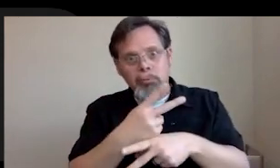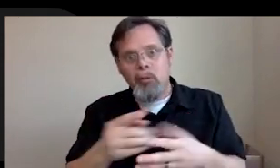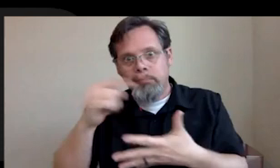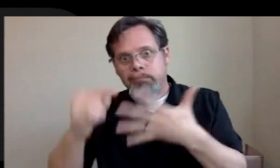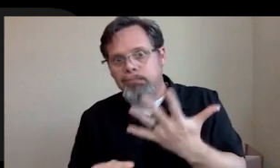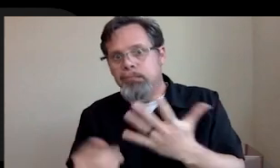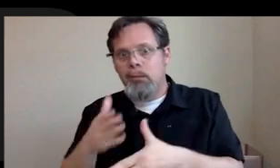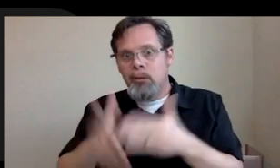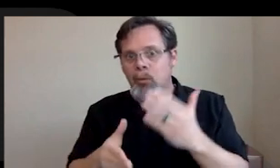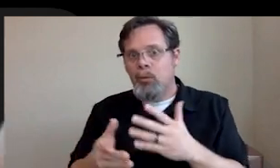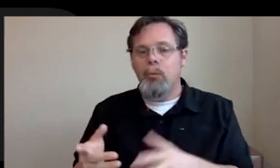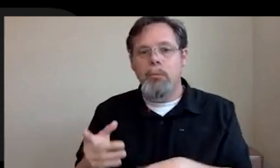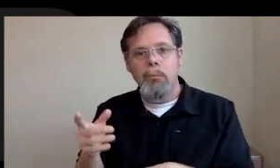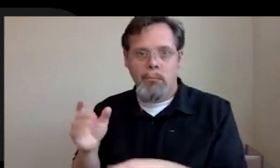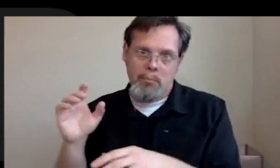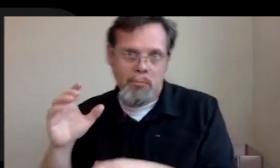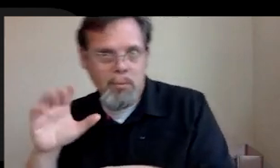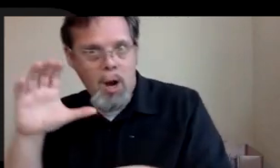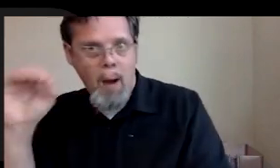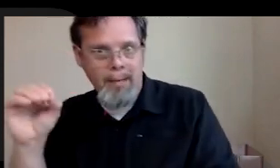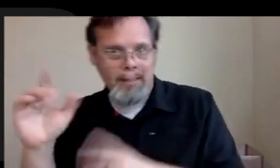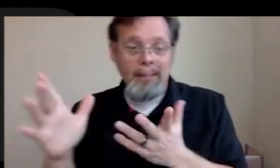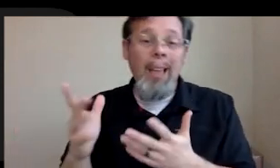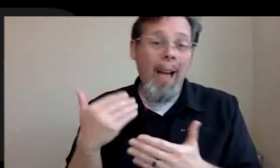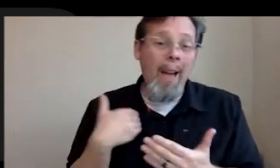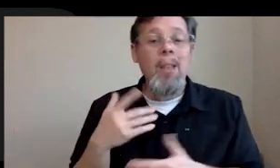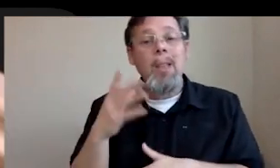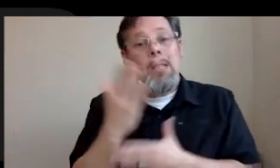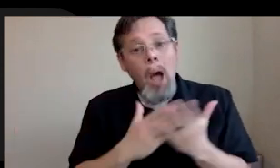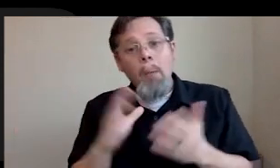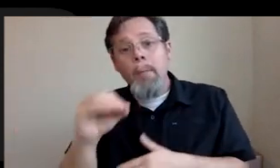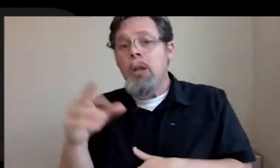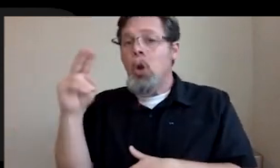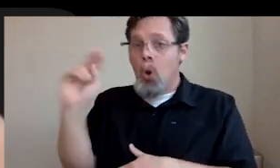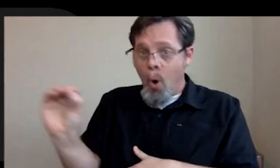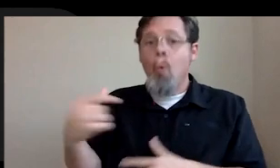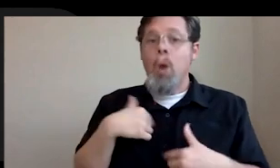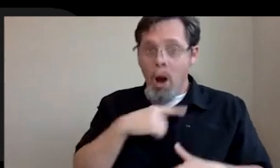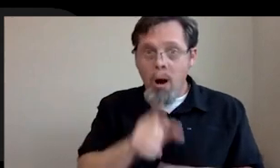shareholder meetings. There are companies like that. And then there are companies that are like, no, we are game developers and we care about this.